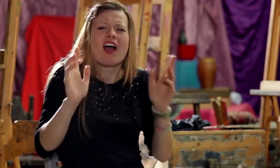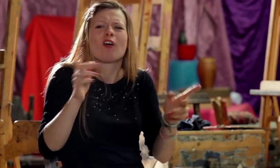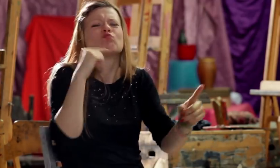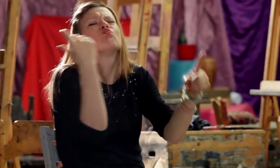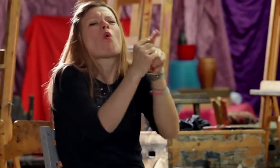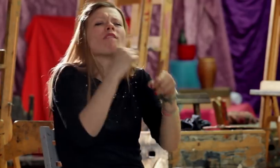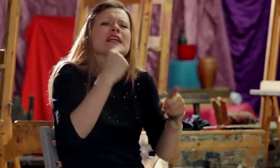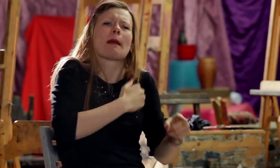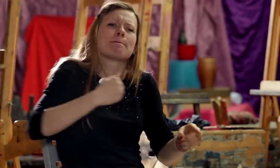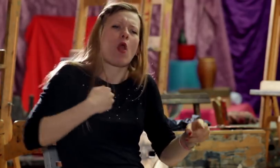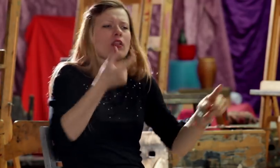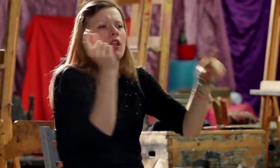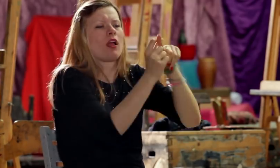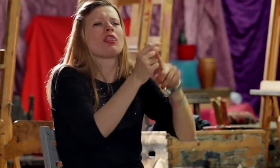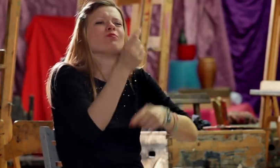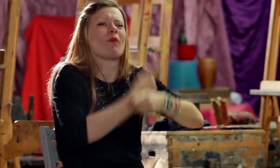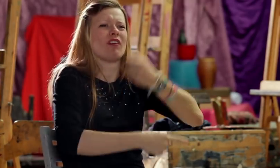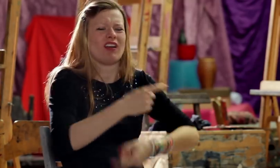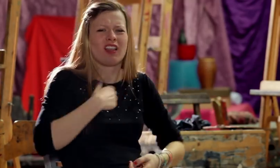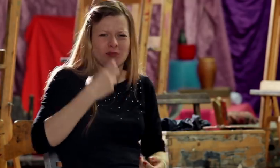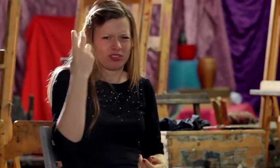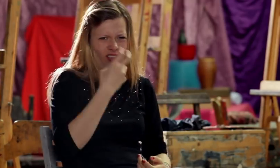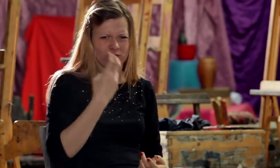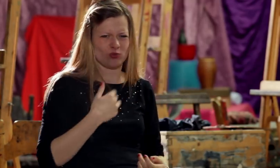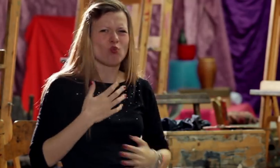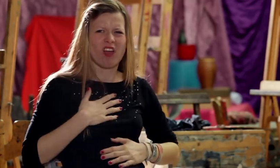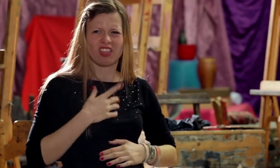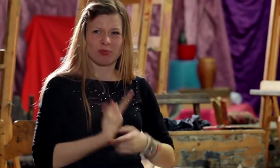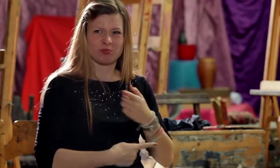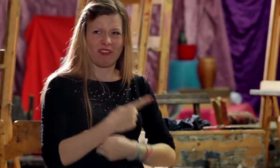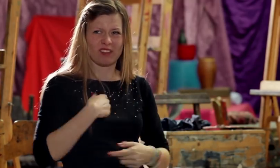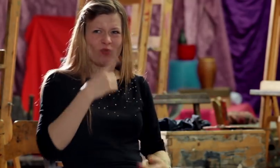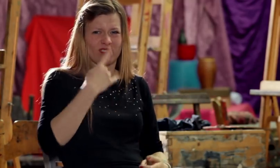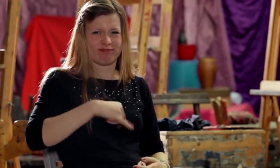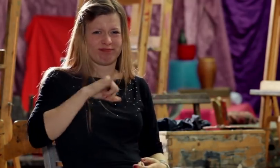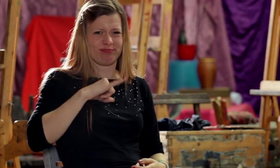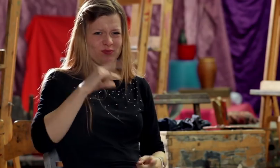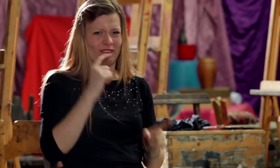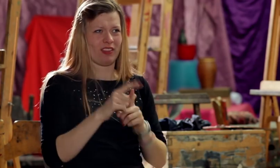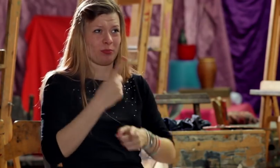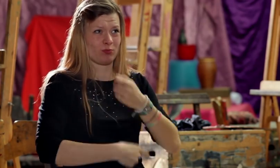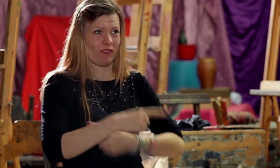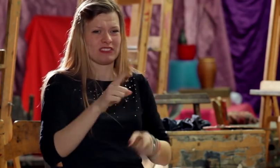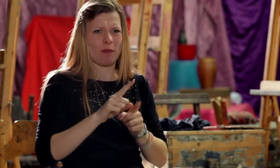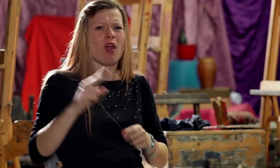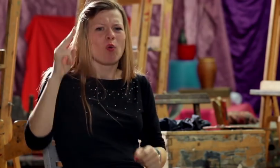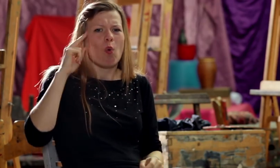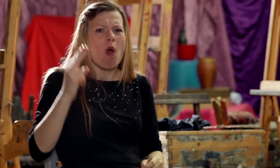The word disabled is inappropriate; I don’t like being called like that. The same is with deaf-mute. Am I mute?